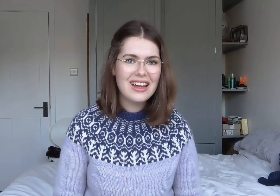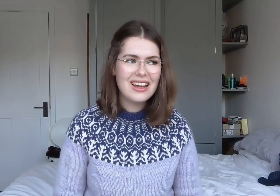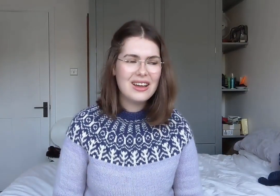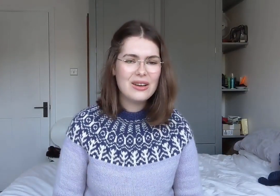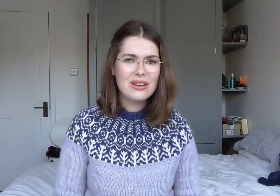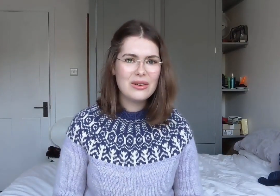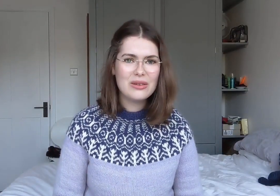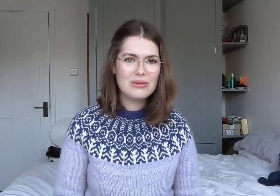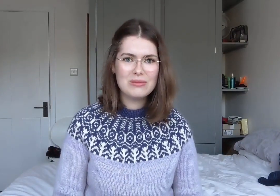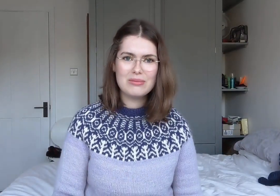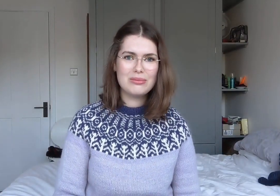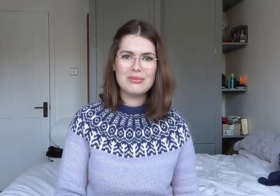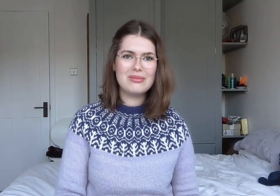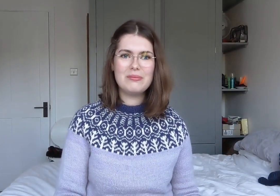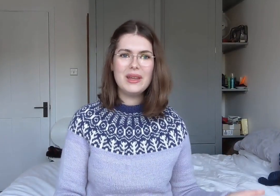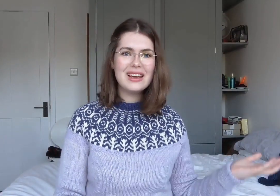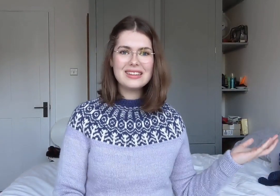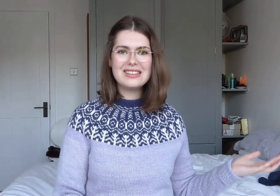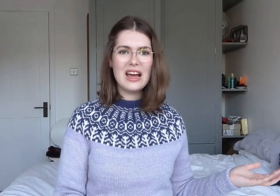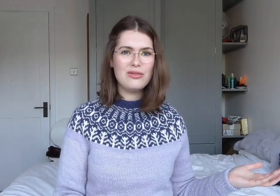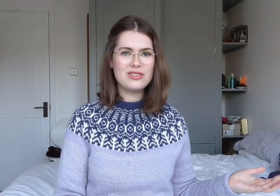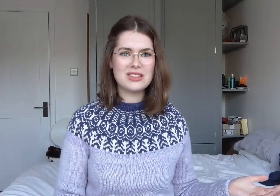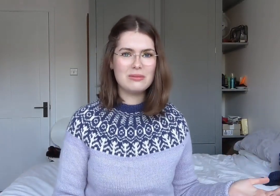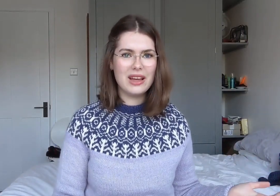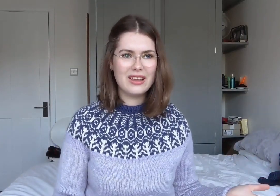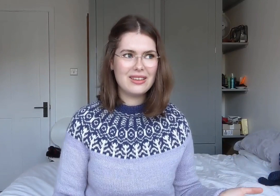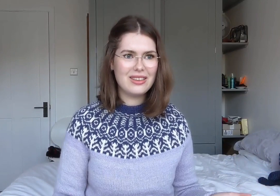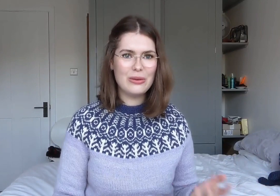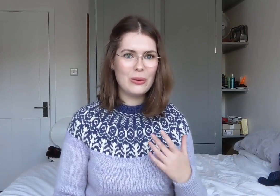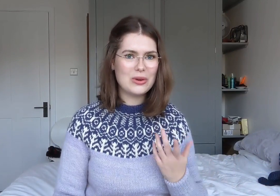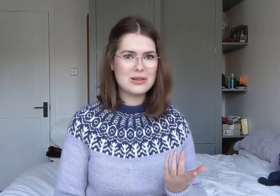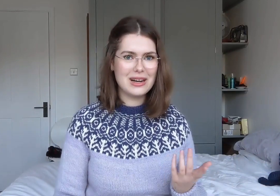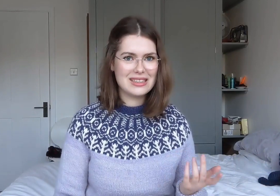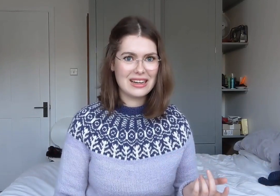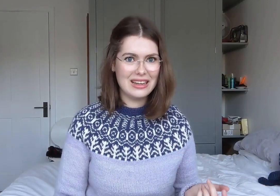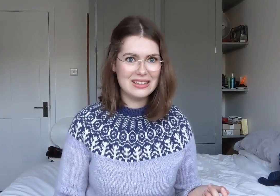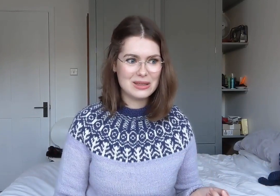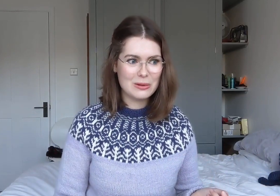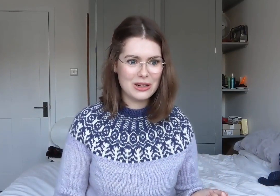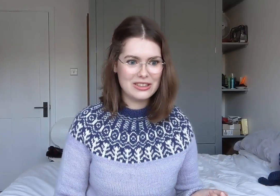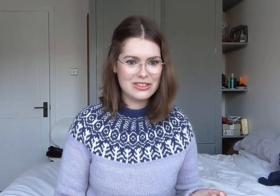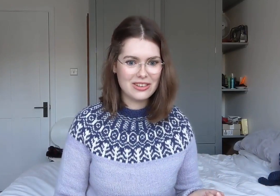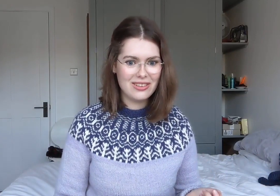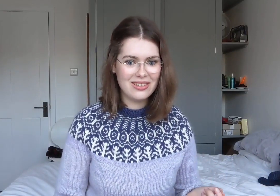Being deaf doesn't make you automatically inspirational.